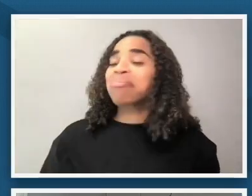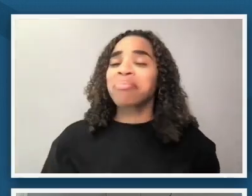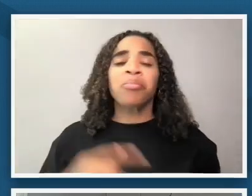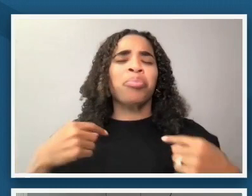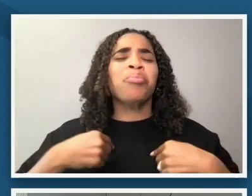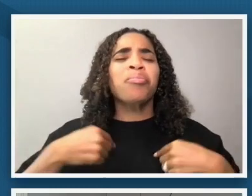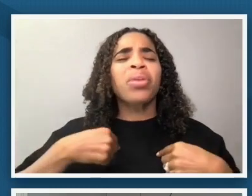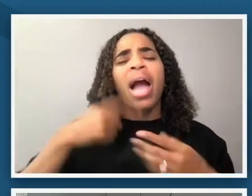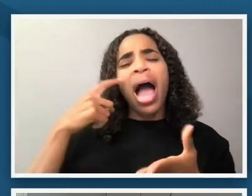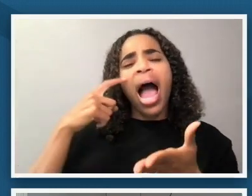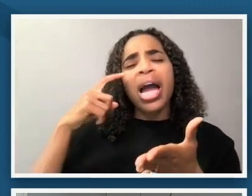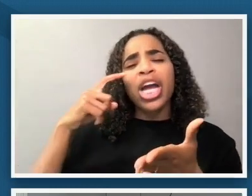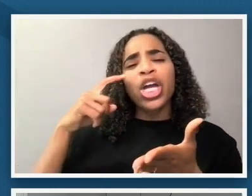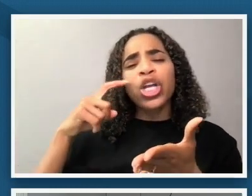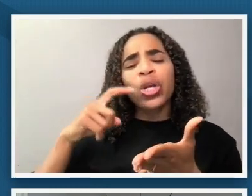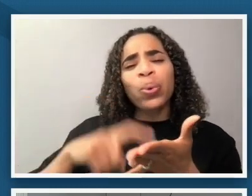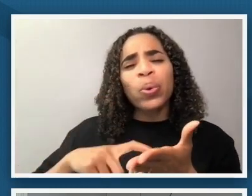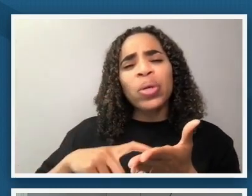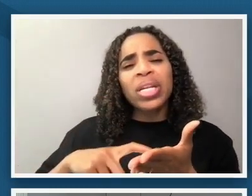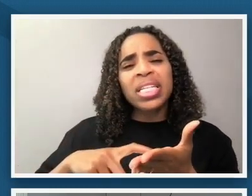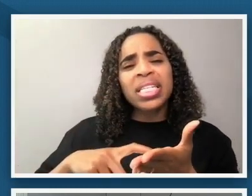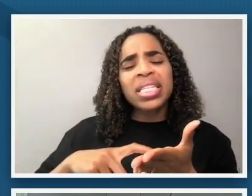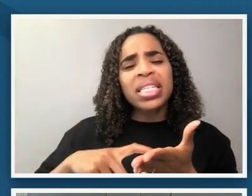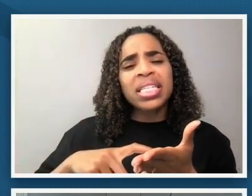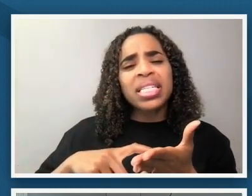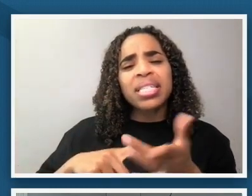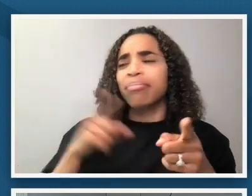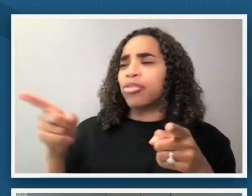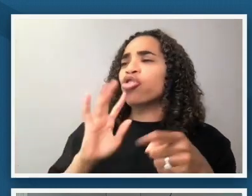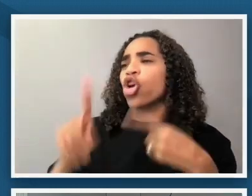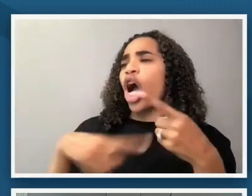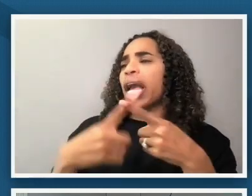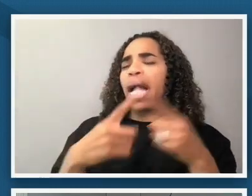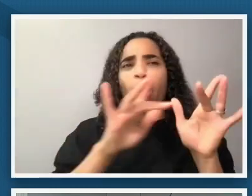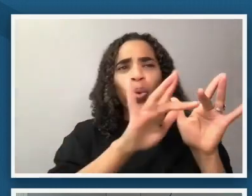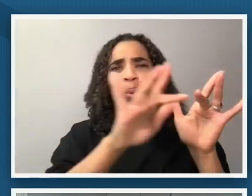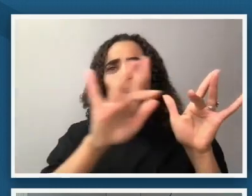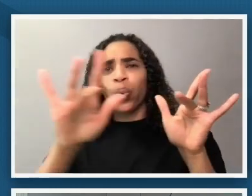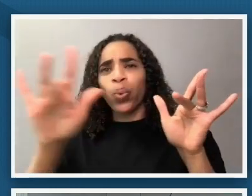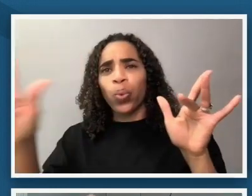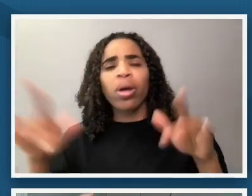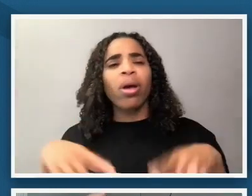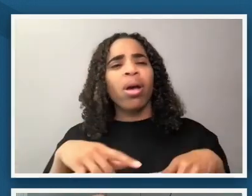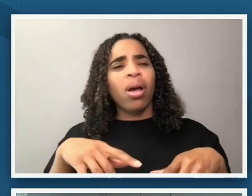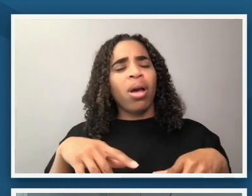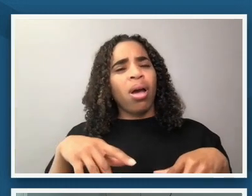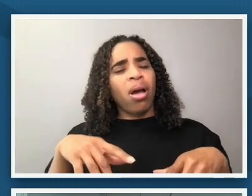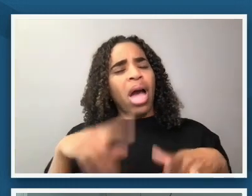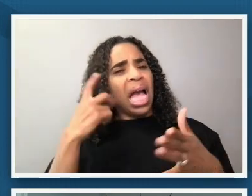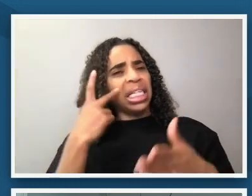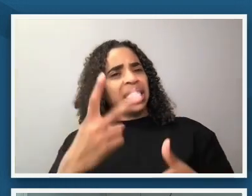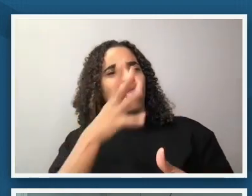scale it to your idea about landscape and expansiveness how scala is captured